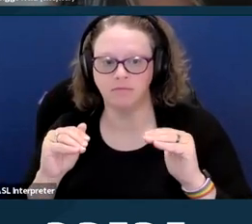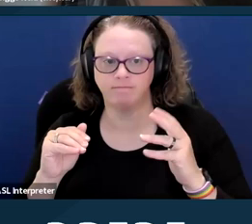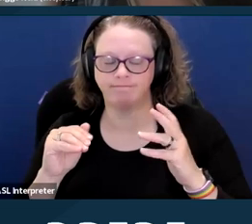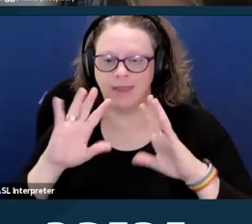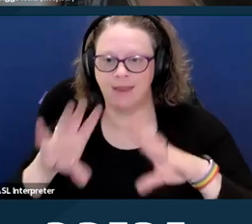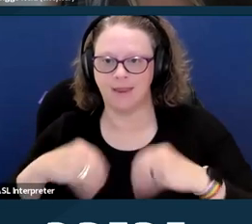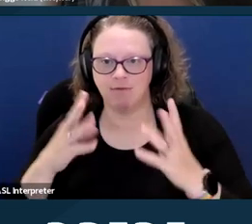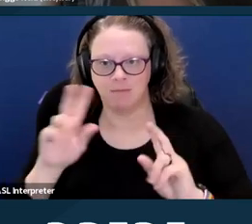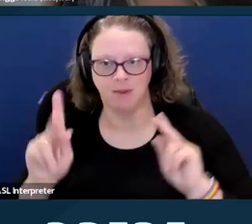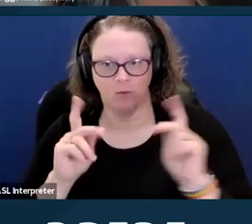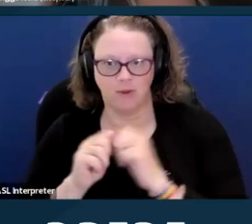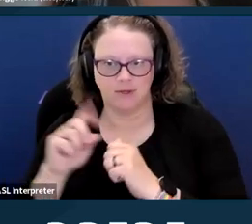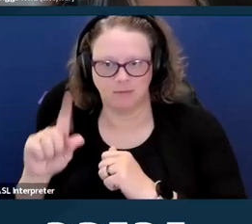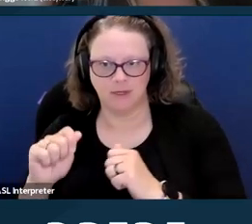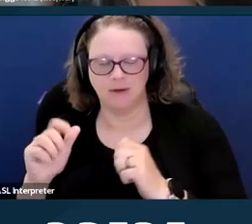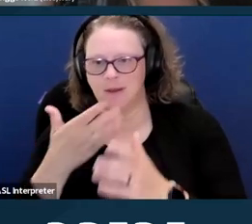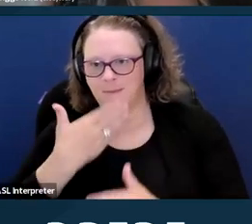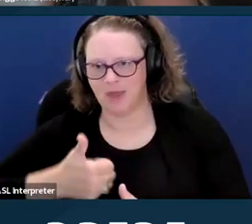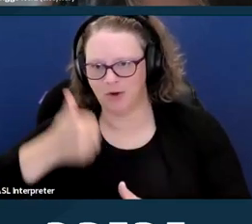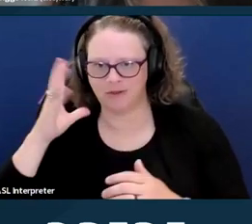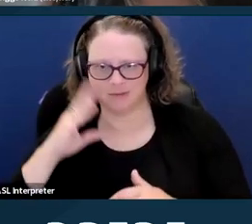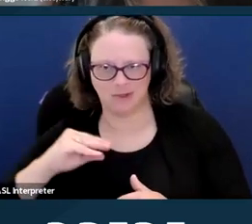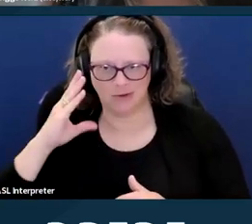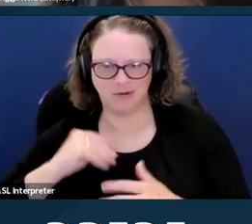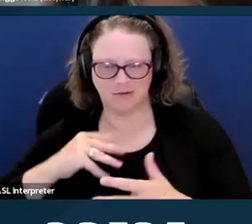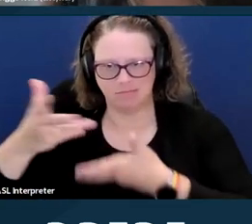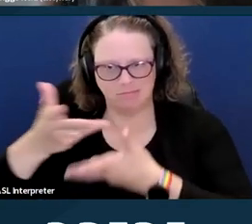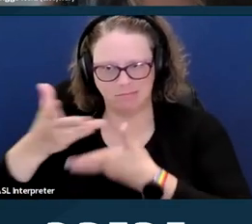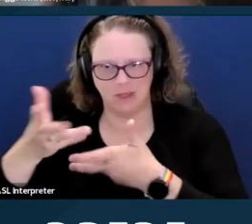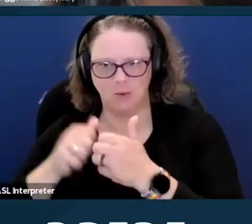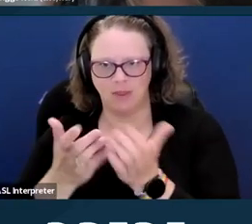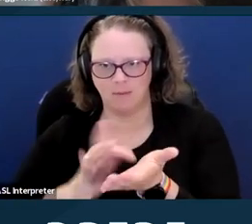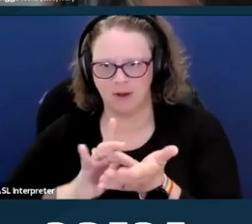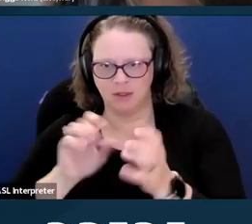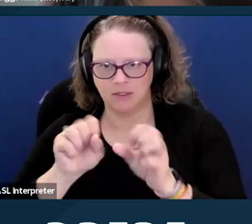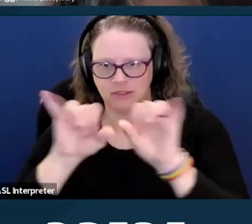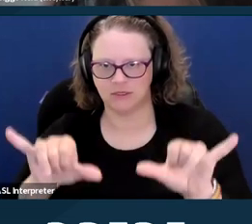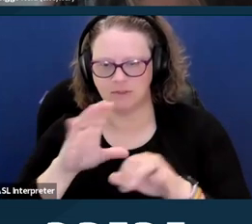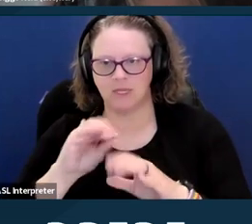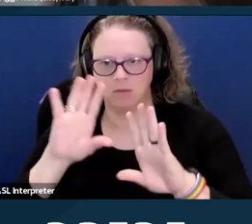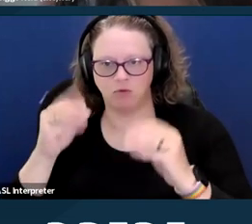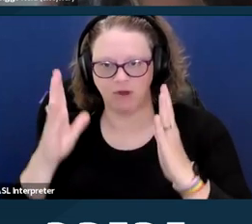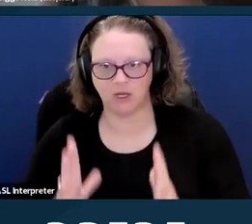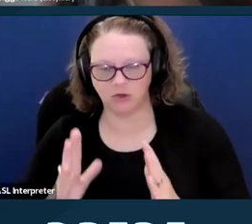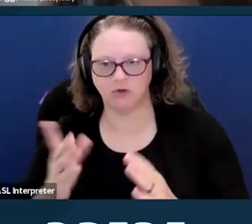for people with disabilities interacting with the medical system and with providers that are more accessible.